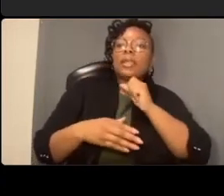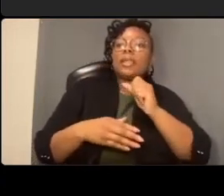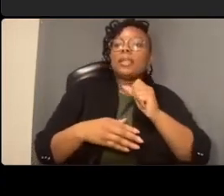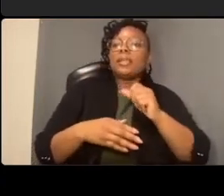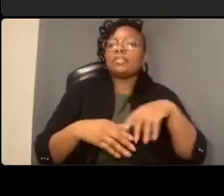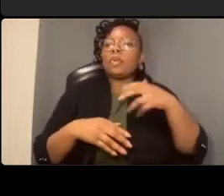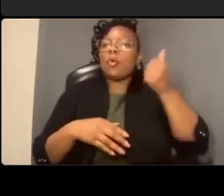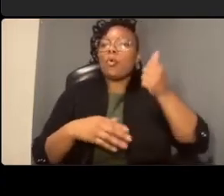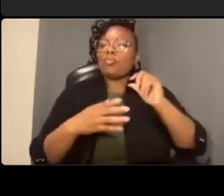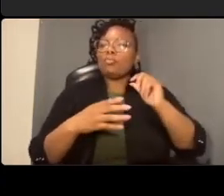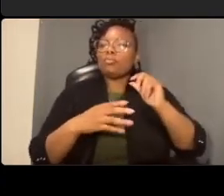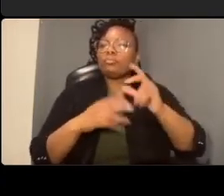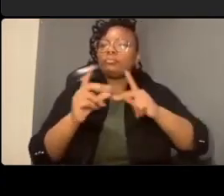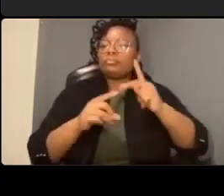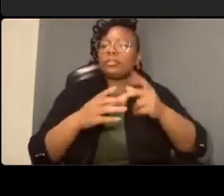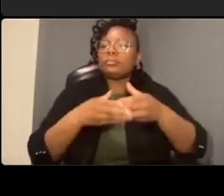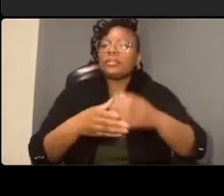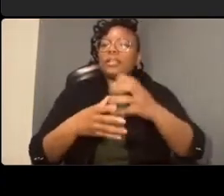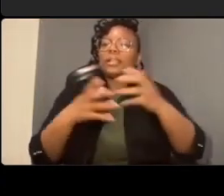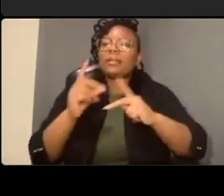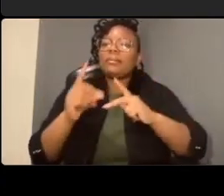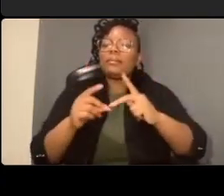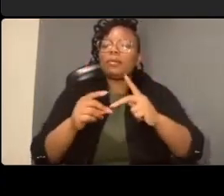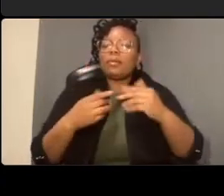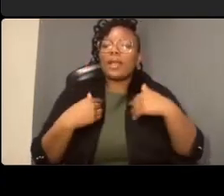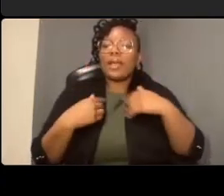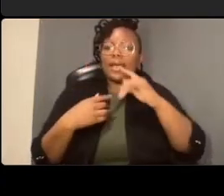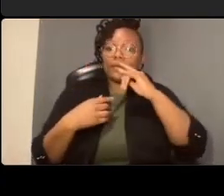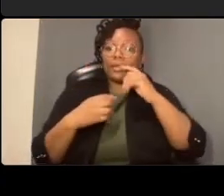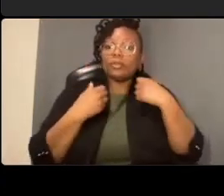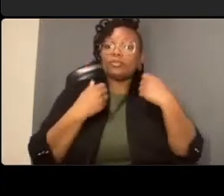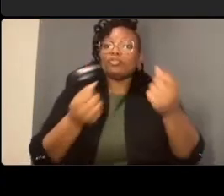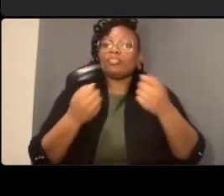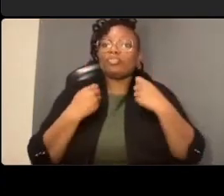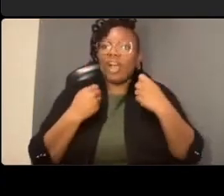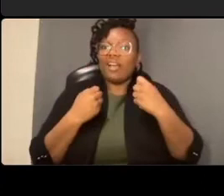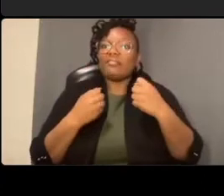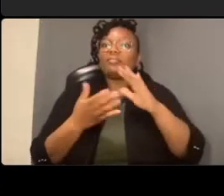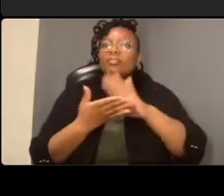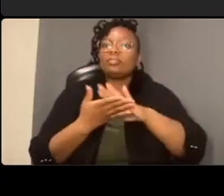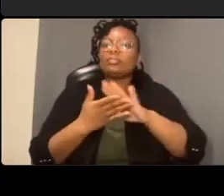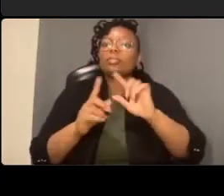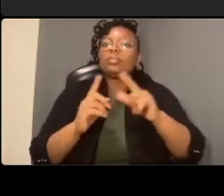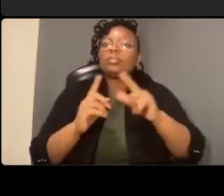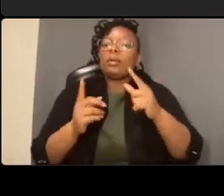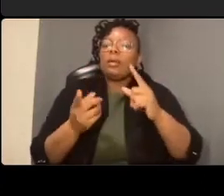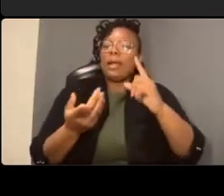me that what we're signing up for is dumping a lot of traffic onto roads with schools and kids